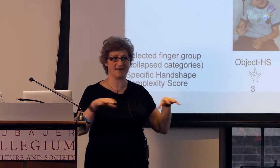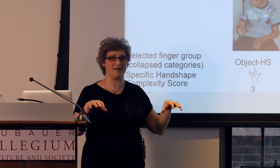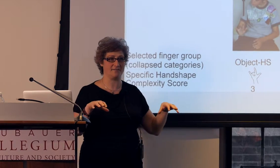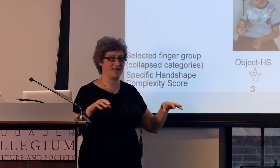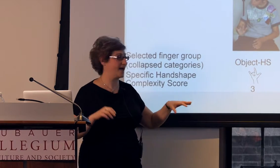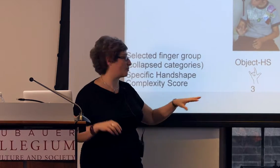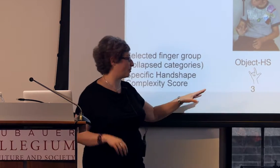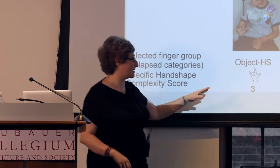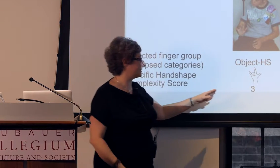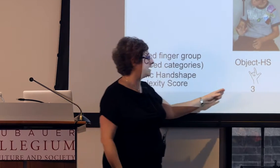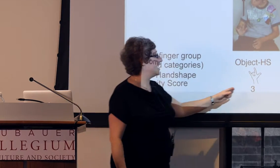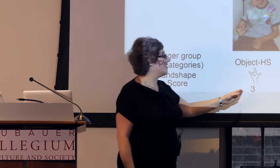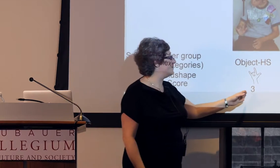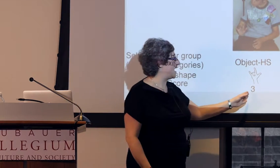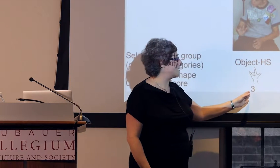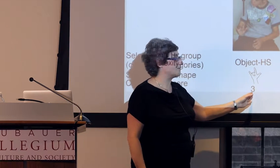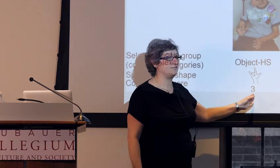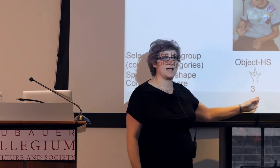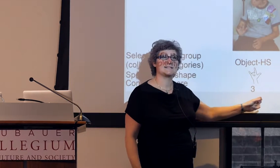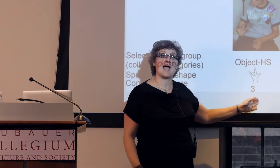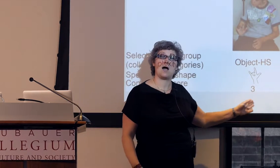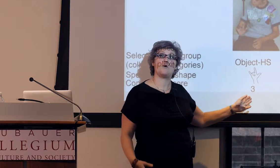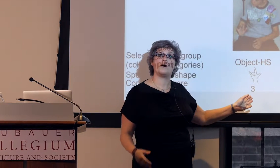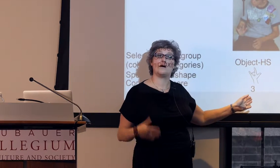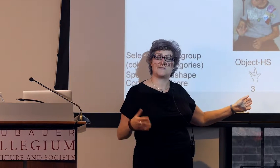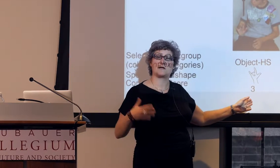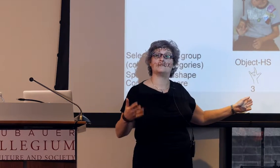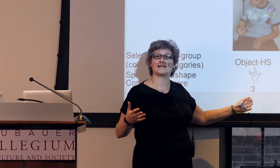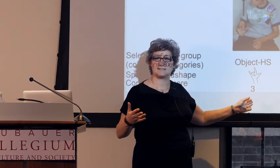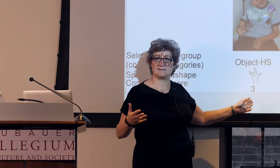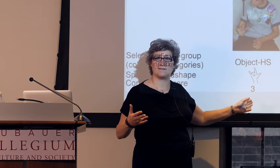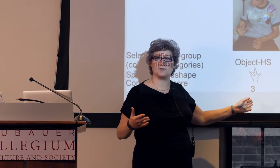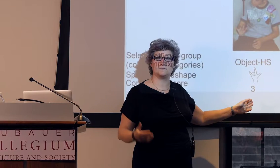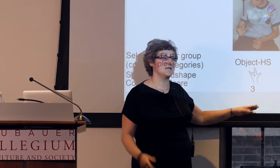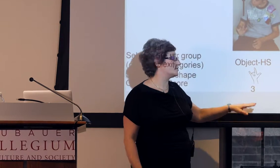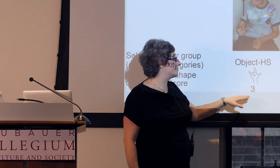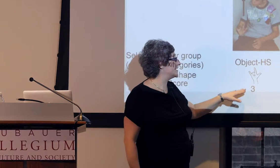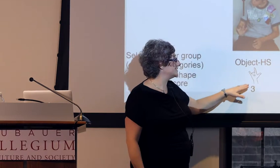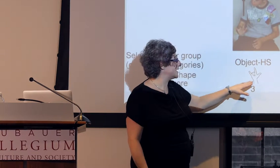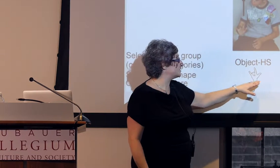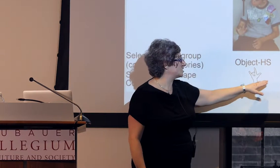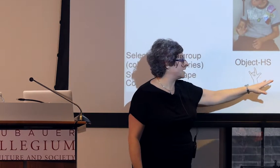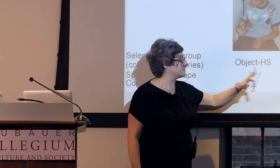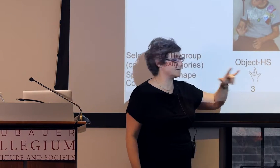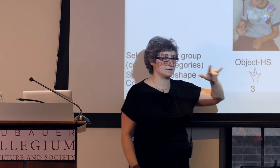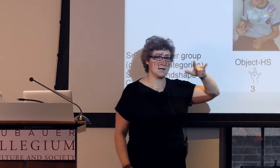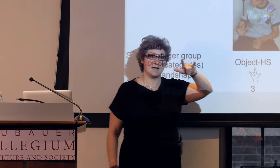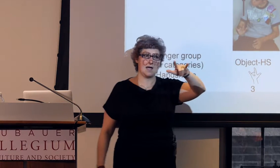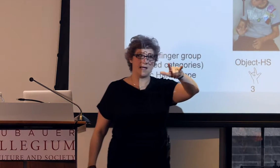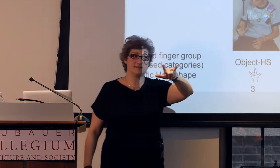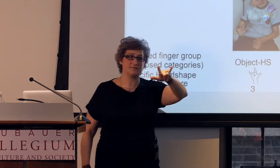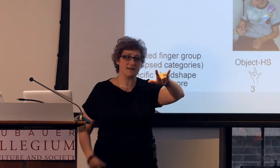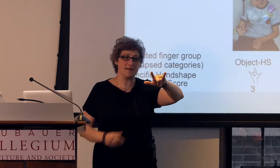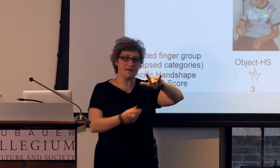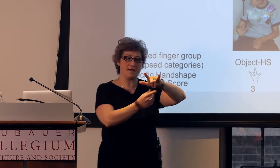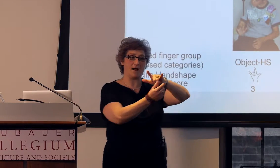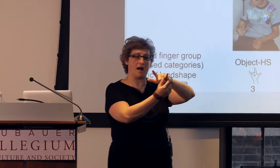set of categories that reflect the complexity level. So these handshapes reflect the fact that